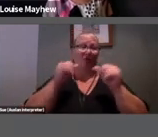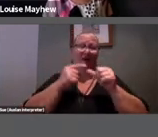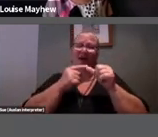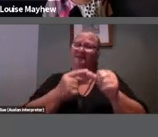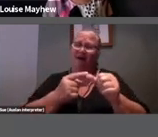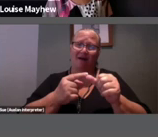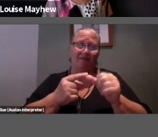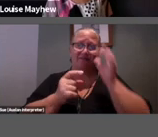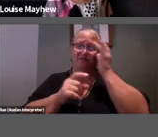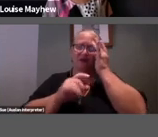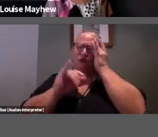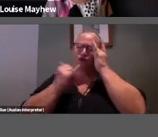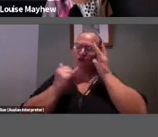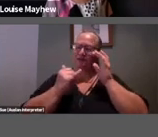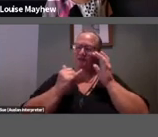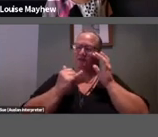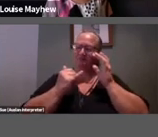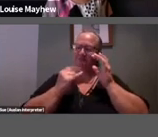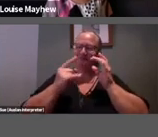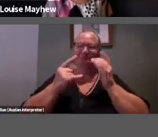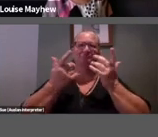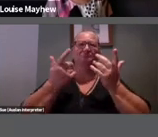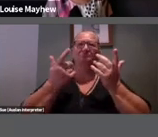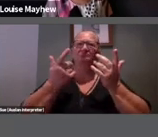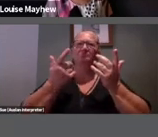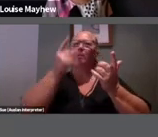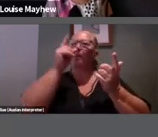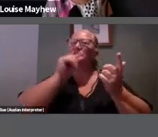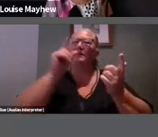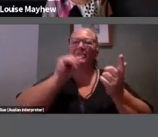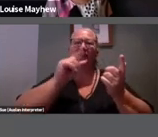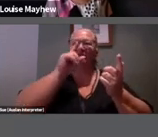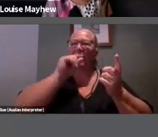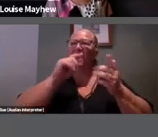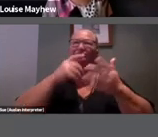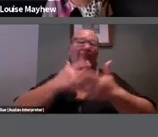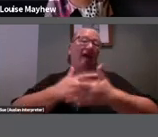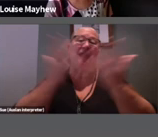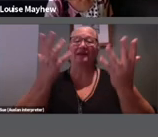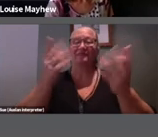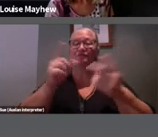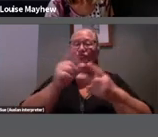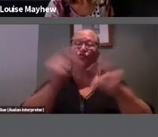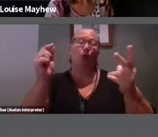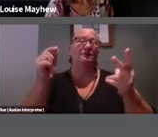just a kind of endless possibility of freedom and choice.